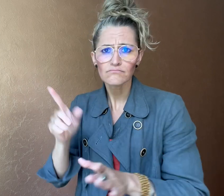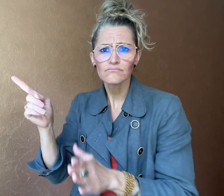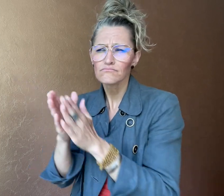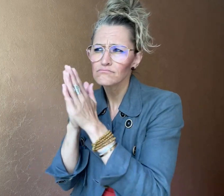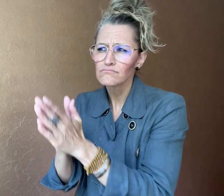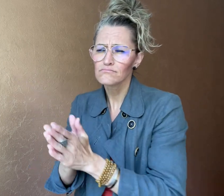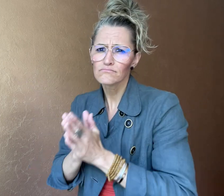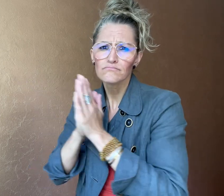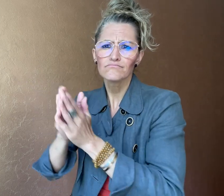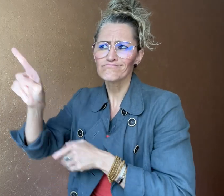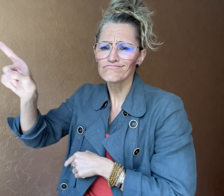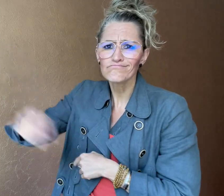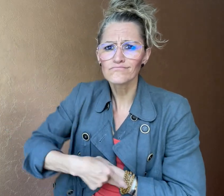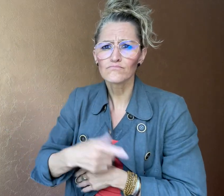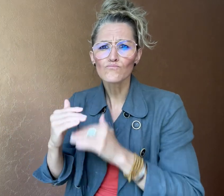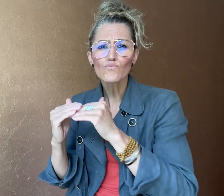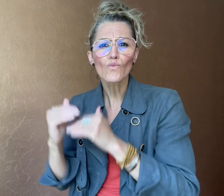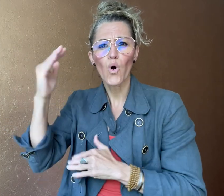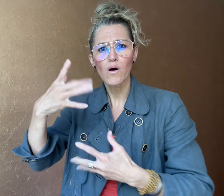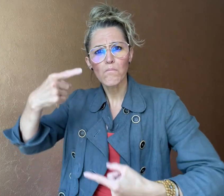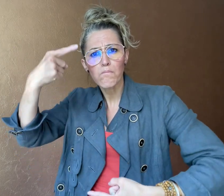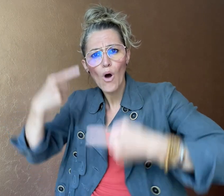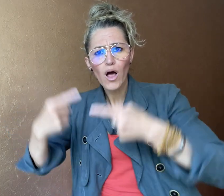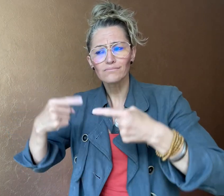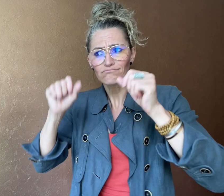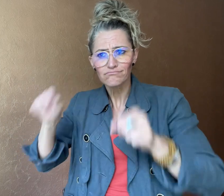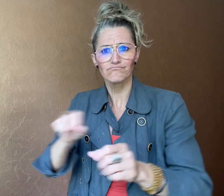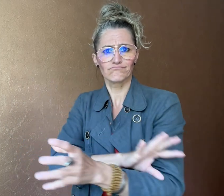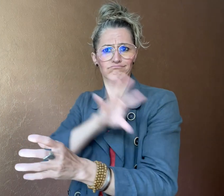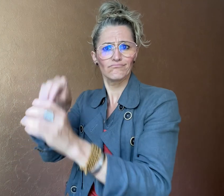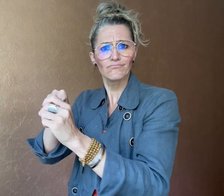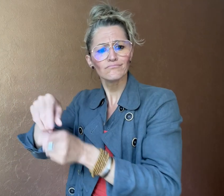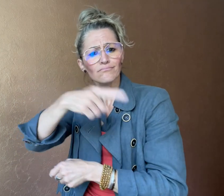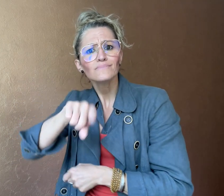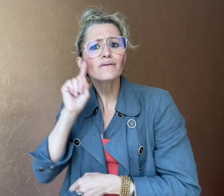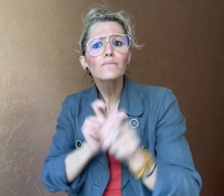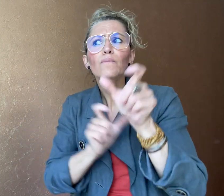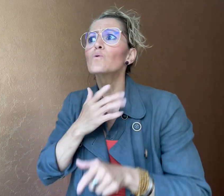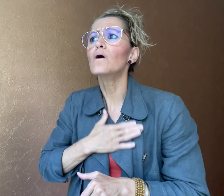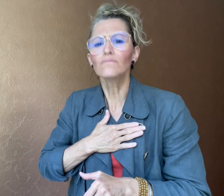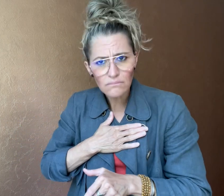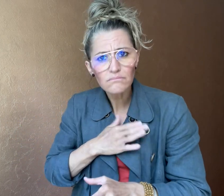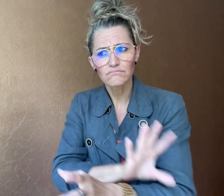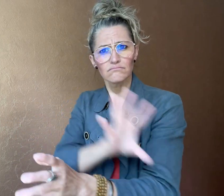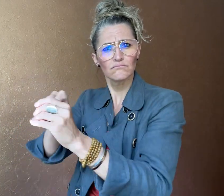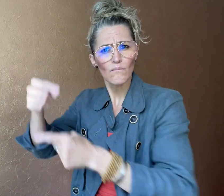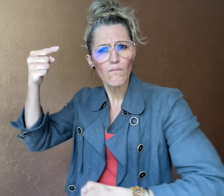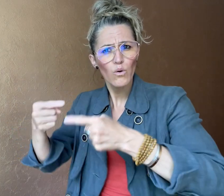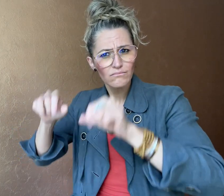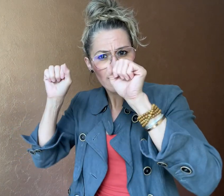political participation for Deaf people. He sat outside